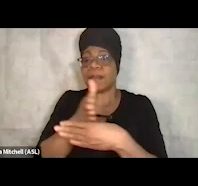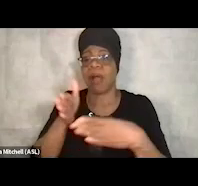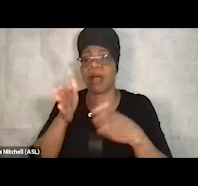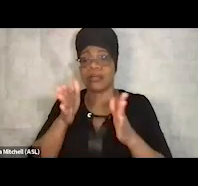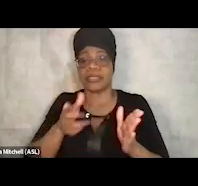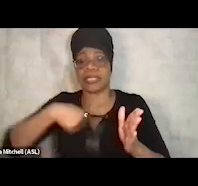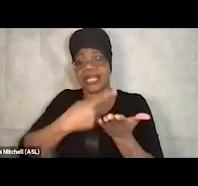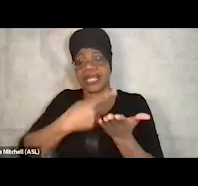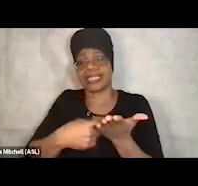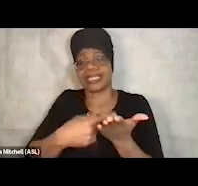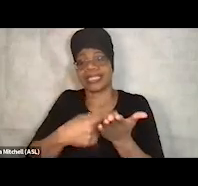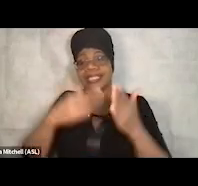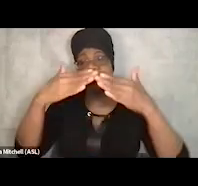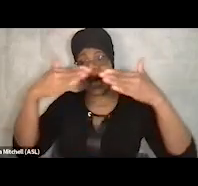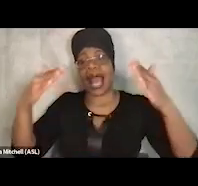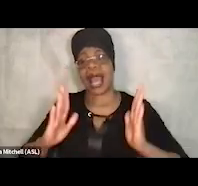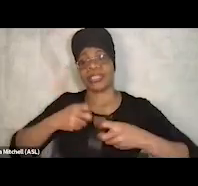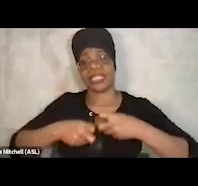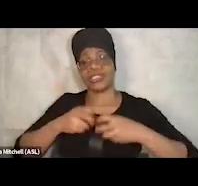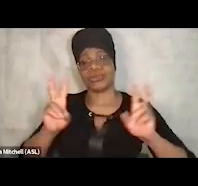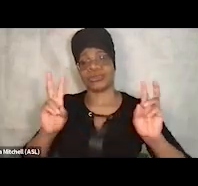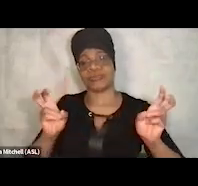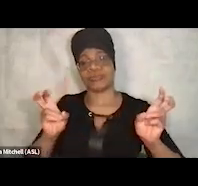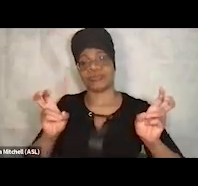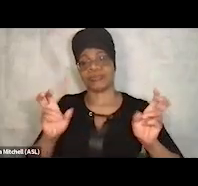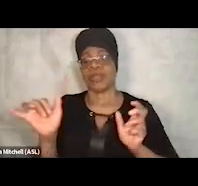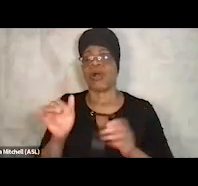We also chair the region for the continuum of care.